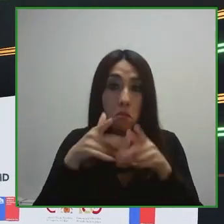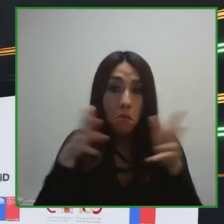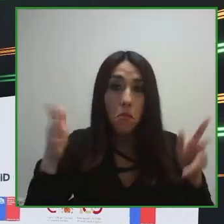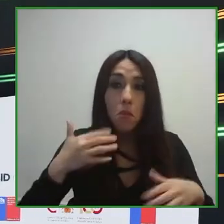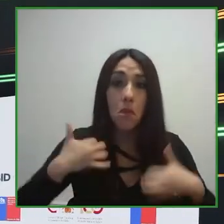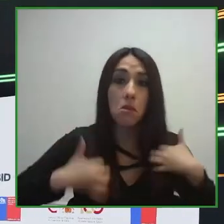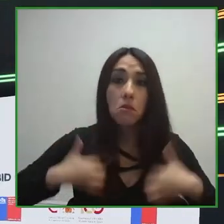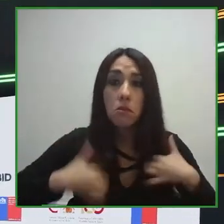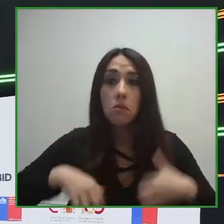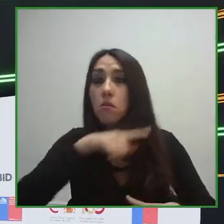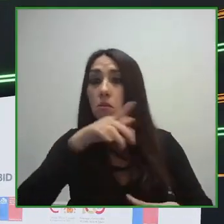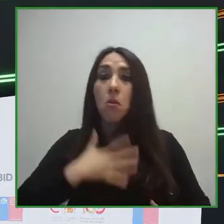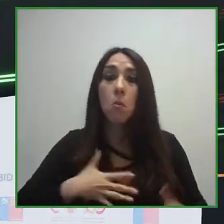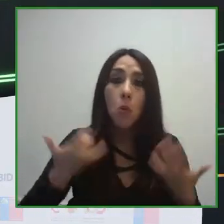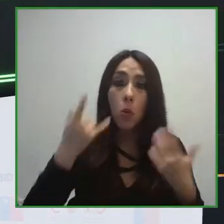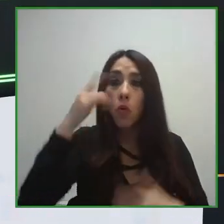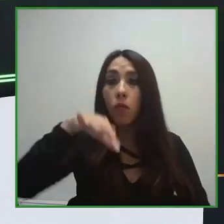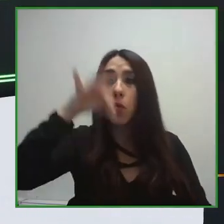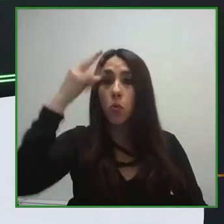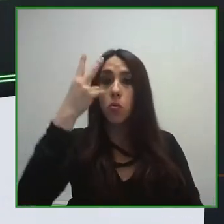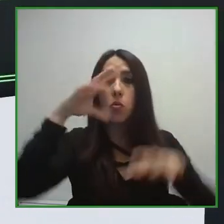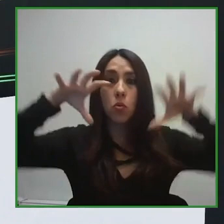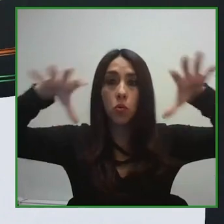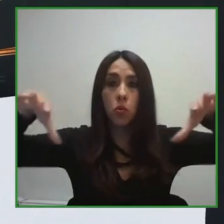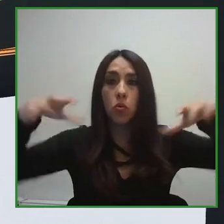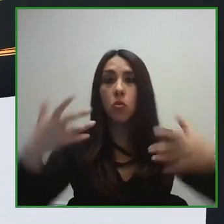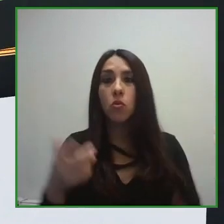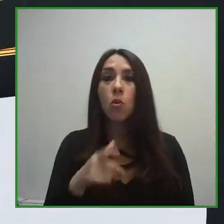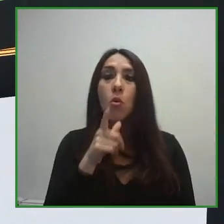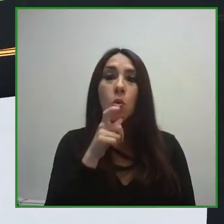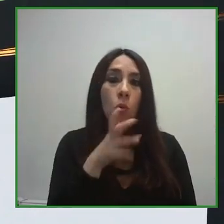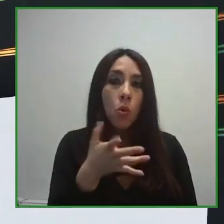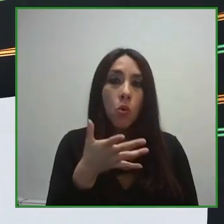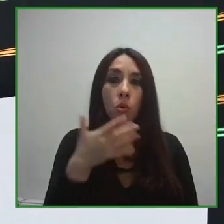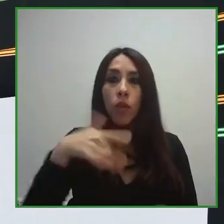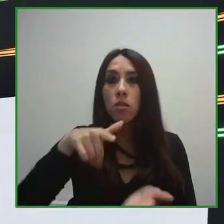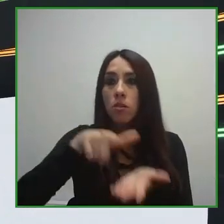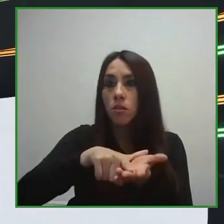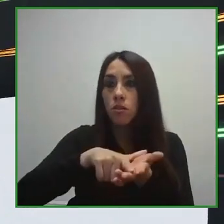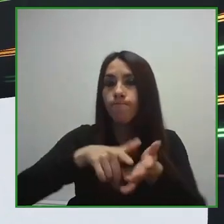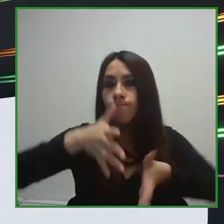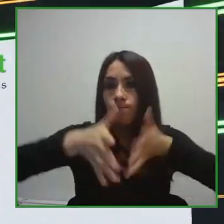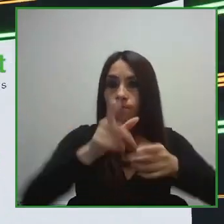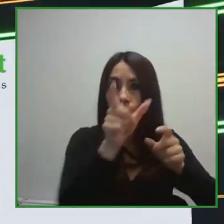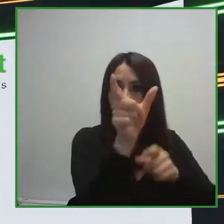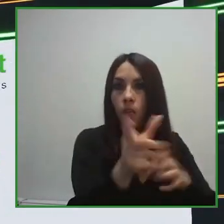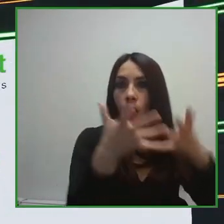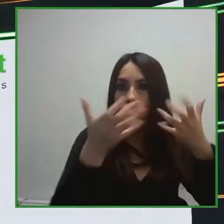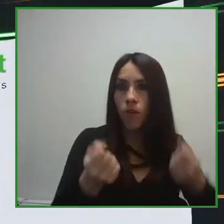Also, we have international sign languages for all the sessions and also subtitles in Spanish.